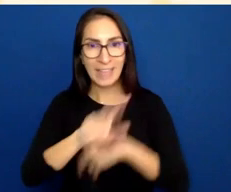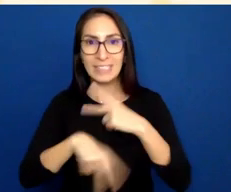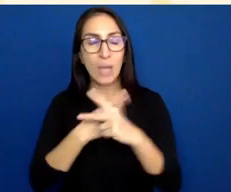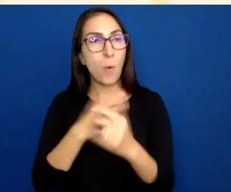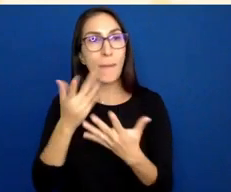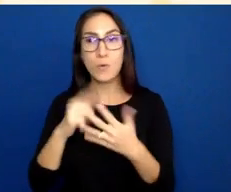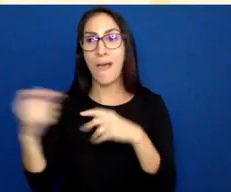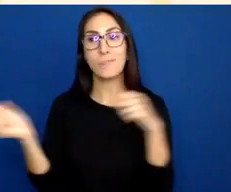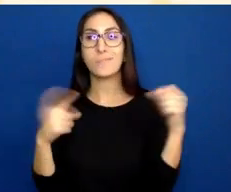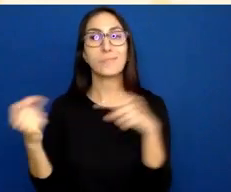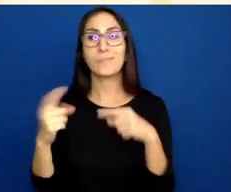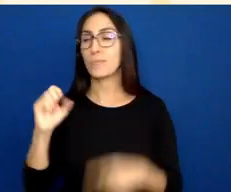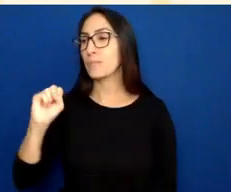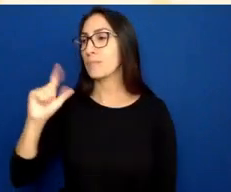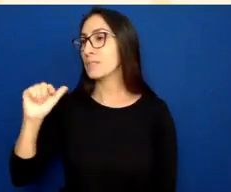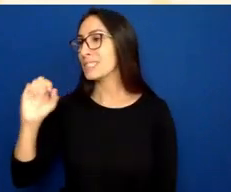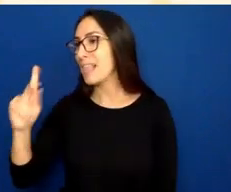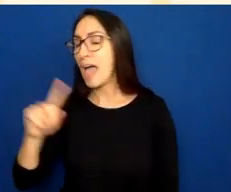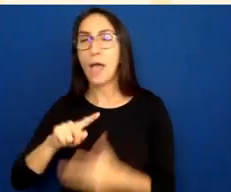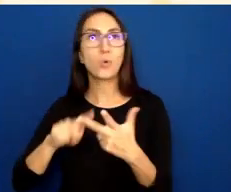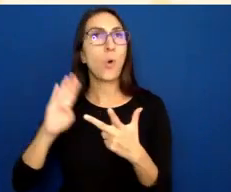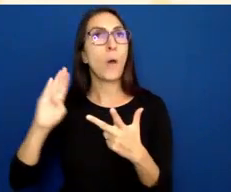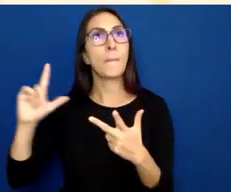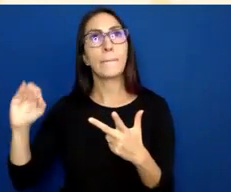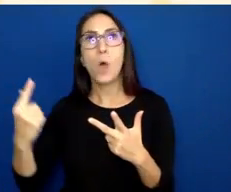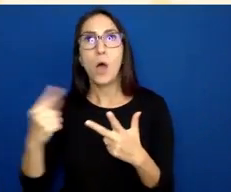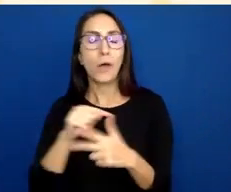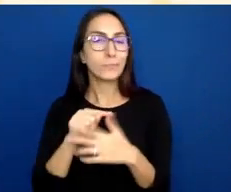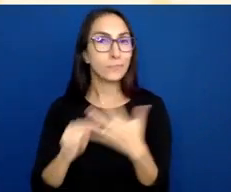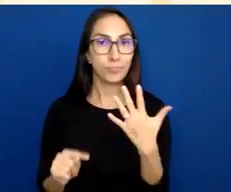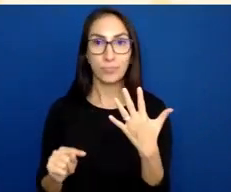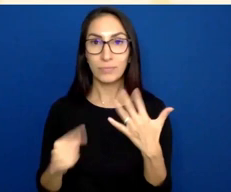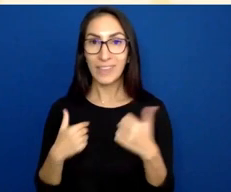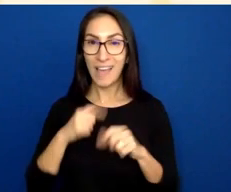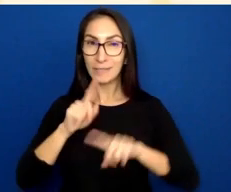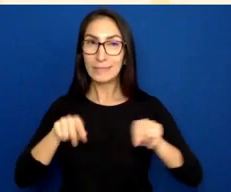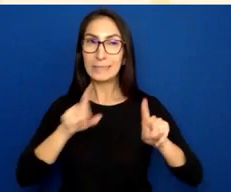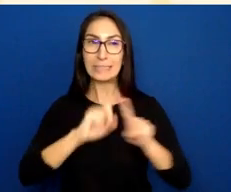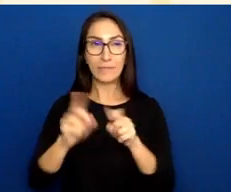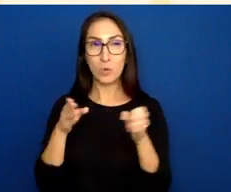or you have a blog post that's ongoing. There's different ways to do it, and it all depends on